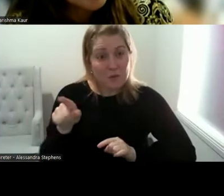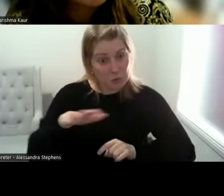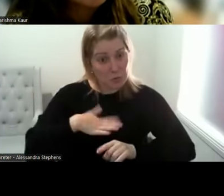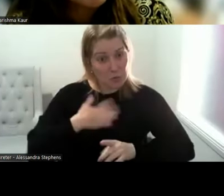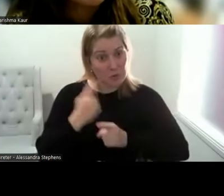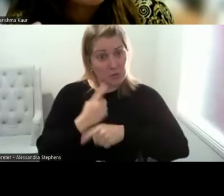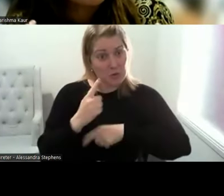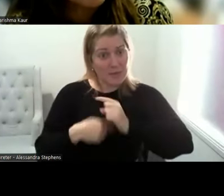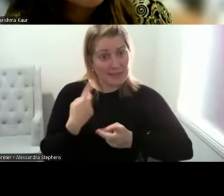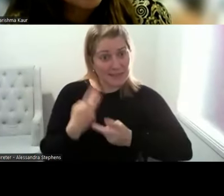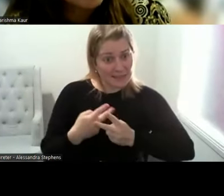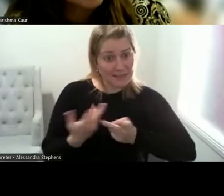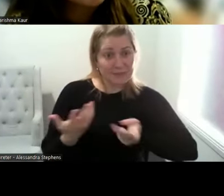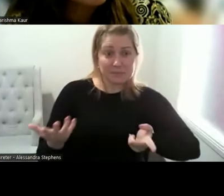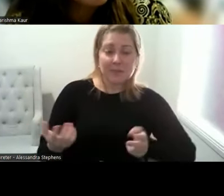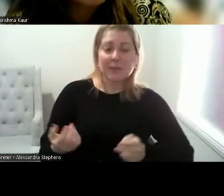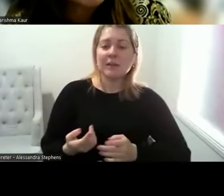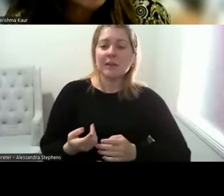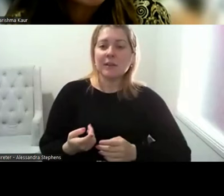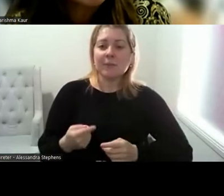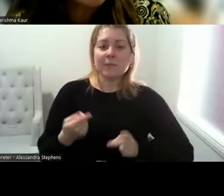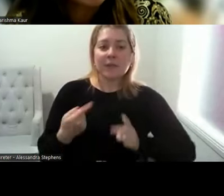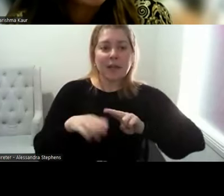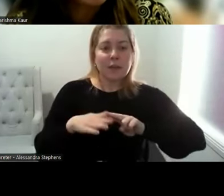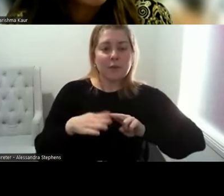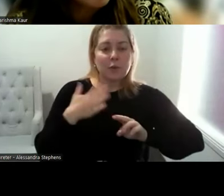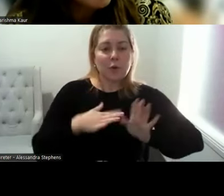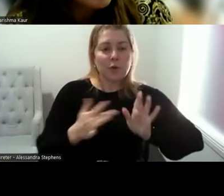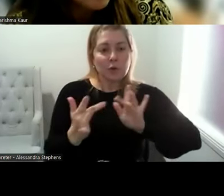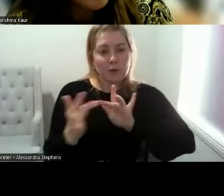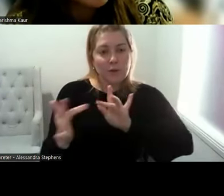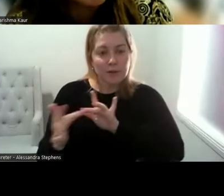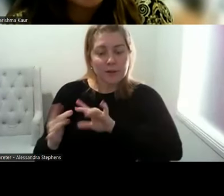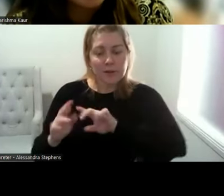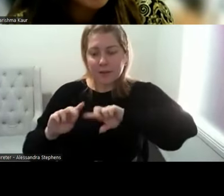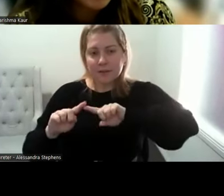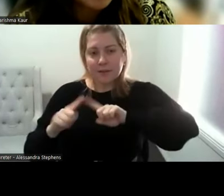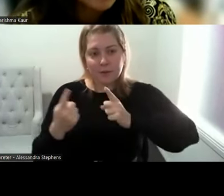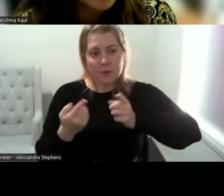be able to engage different communities, you can reach out to your local community leaders